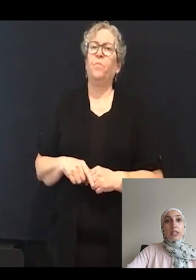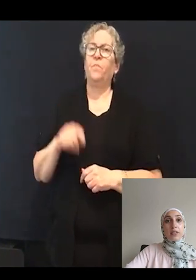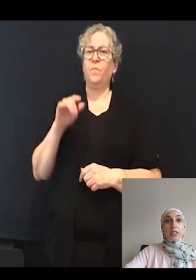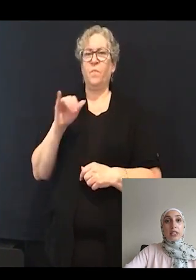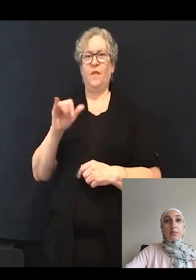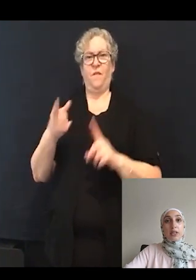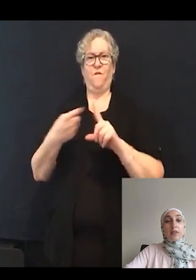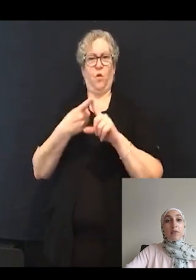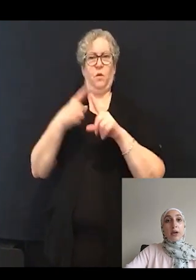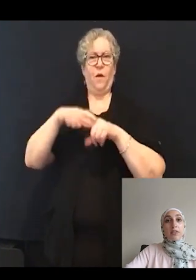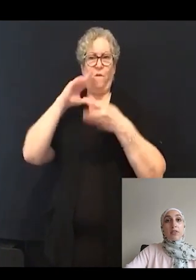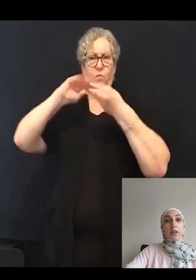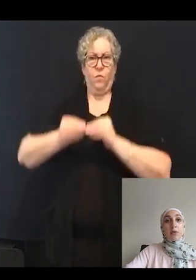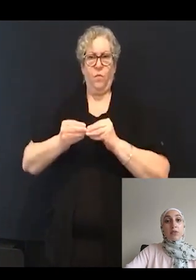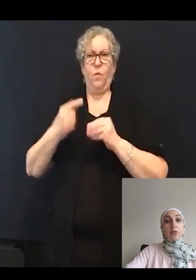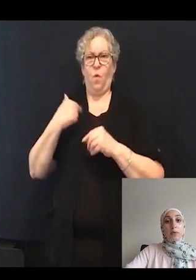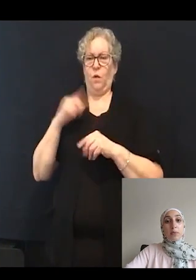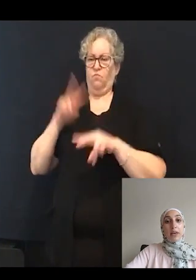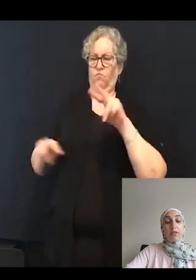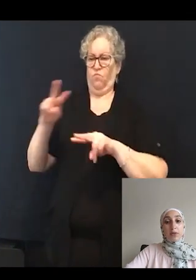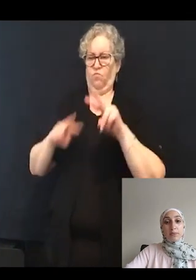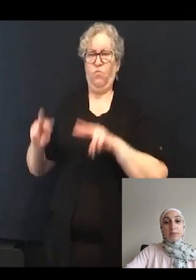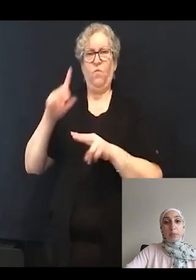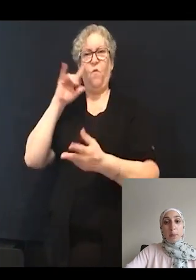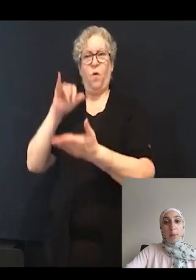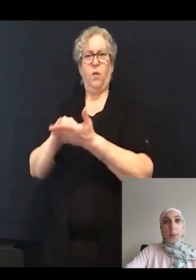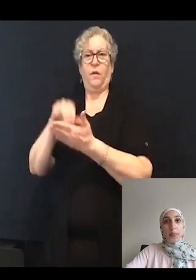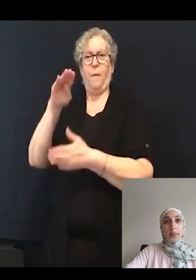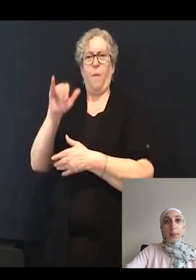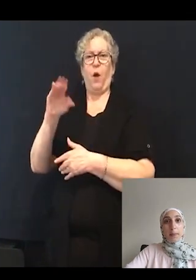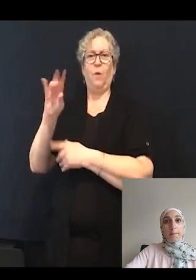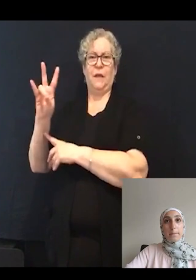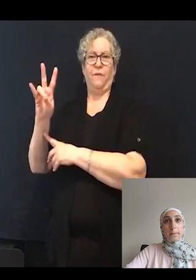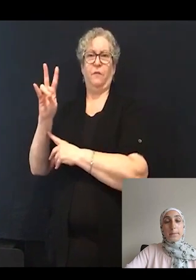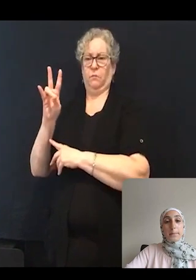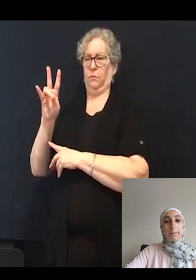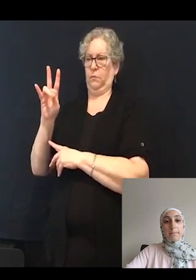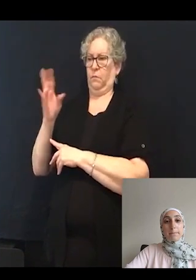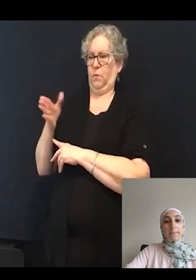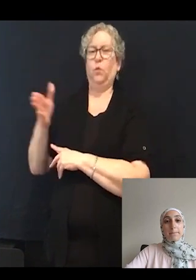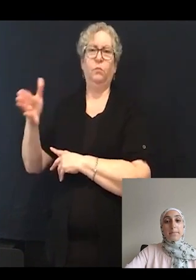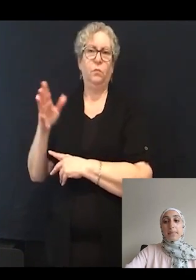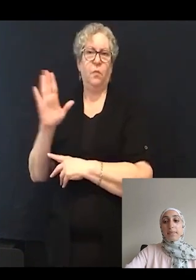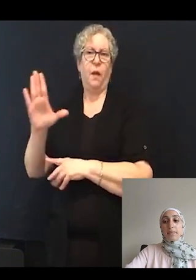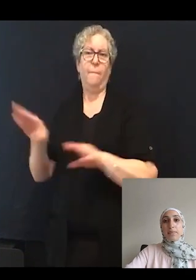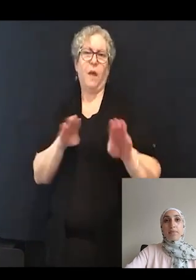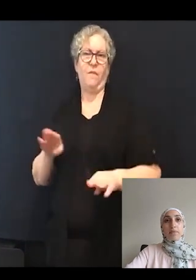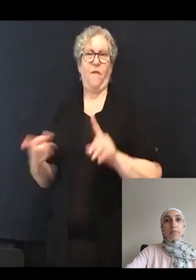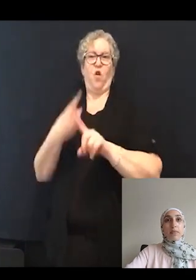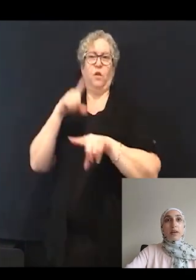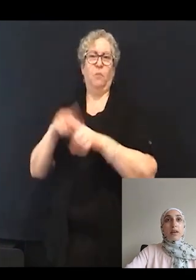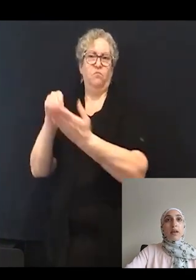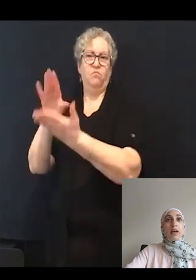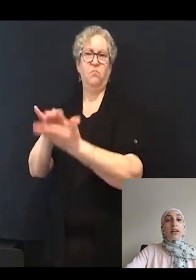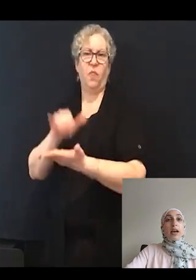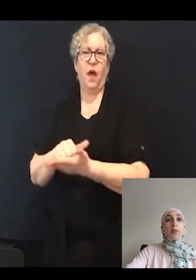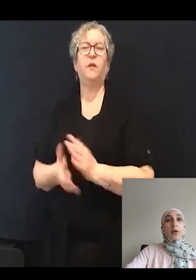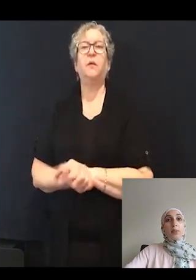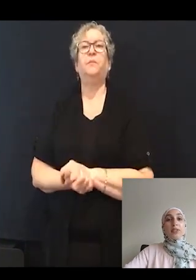of the MYO7A swimming behavior. Now, I'll present the second half